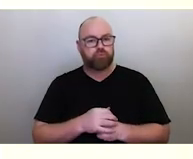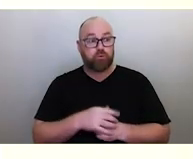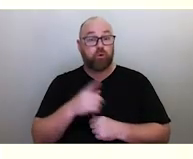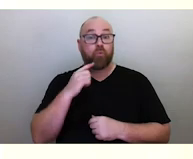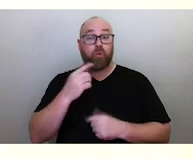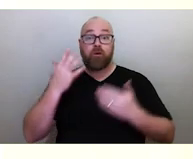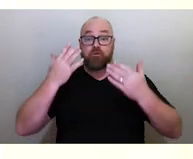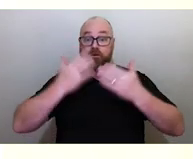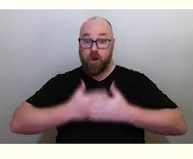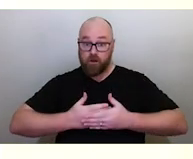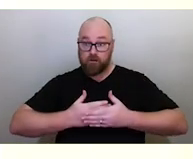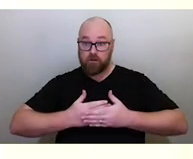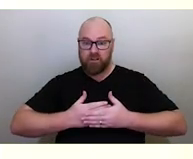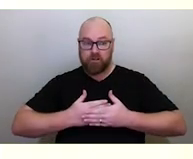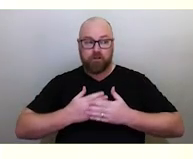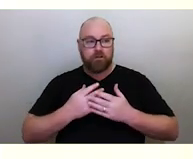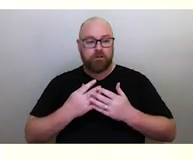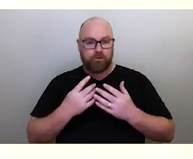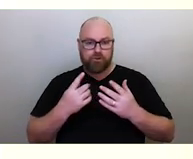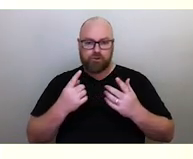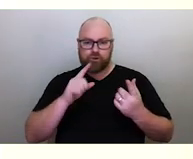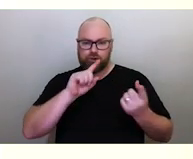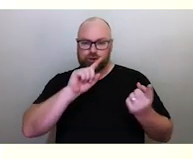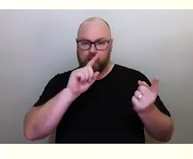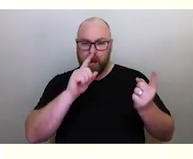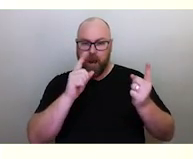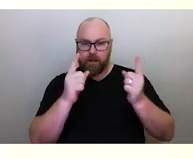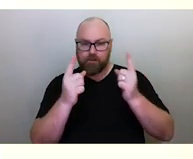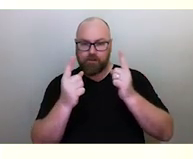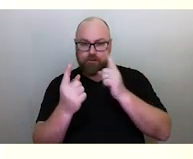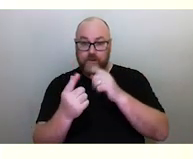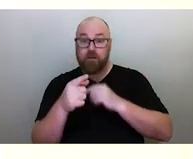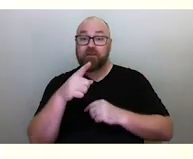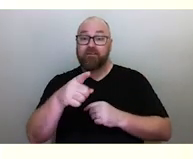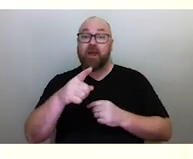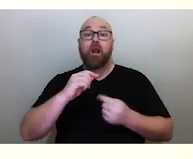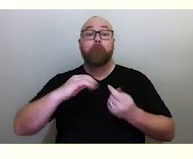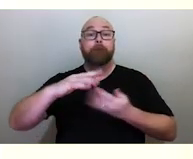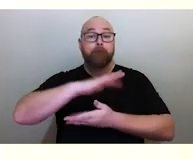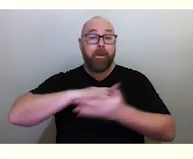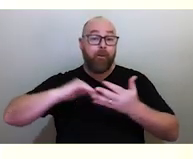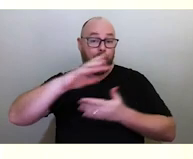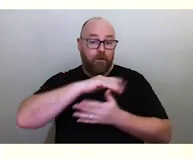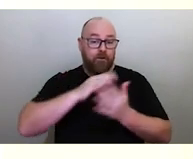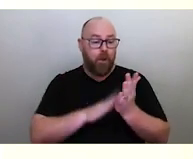sky changes as months progressed throughout the year, the angle of the Milky Way also changes.